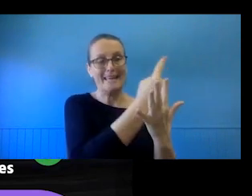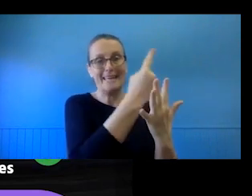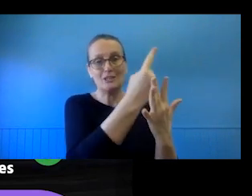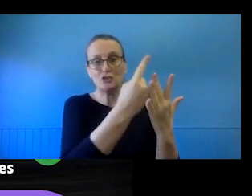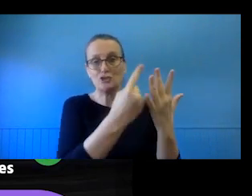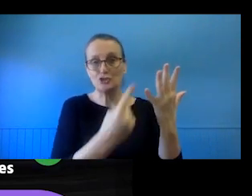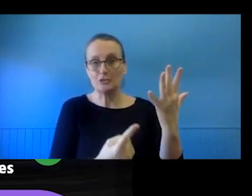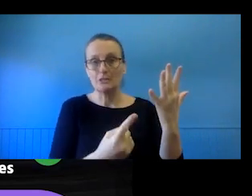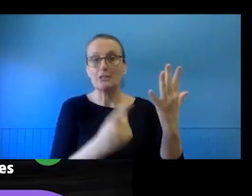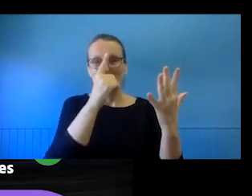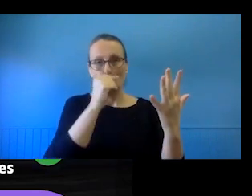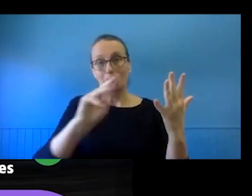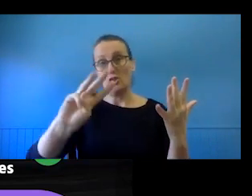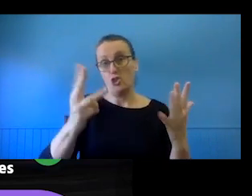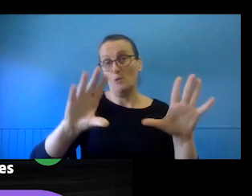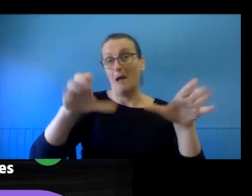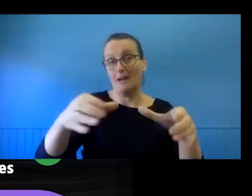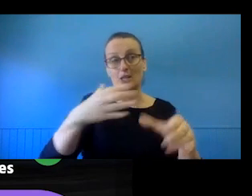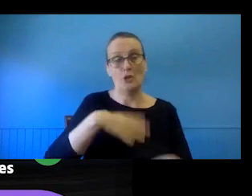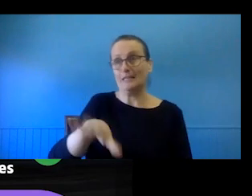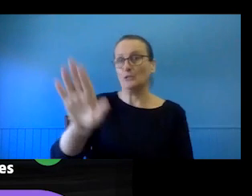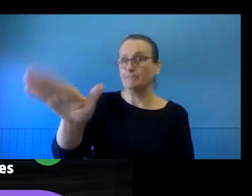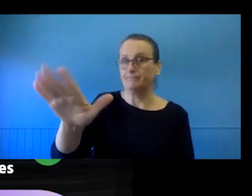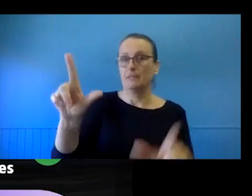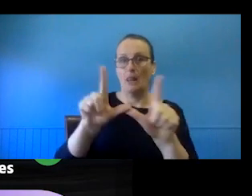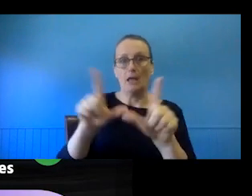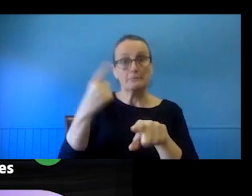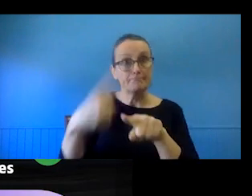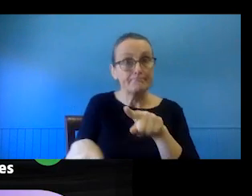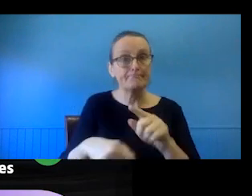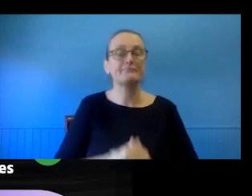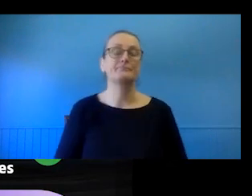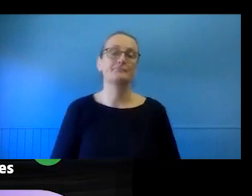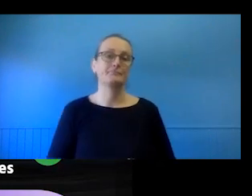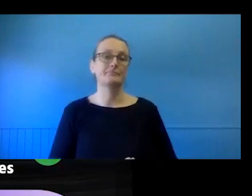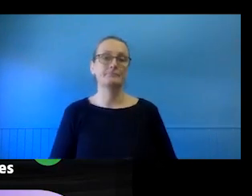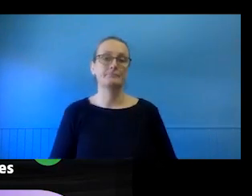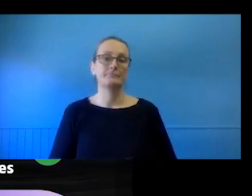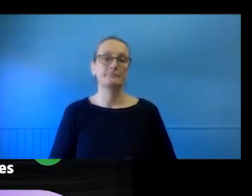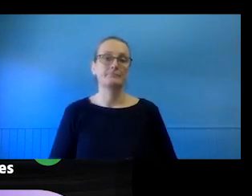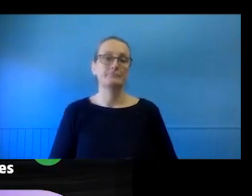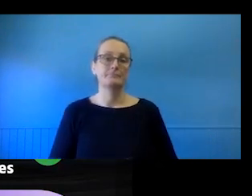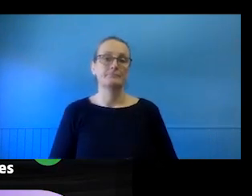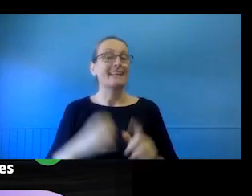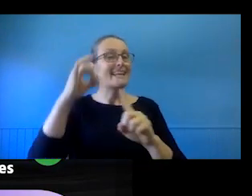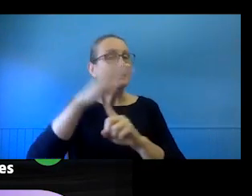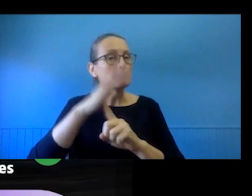could be a third party that you might need to get clearances from. One of the other thing that's important to think about is the